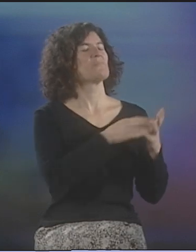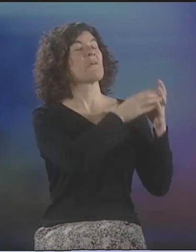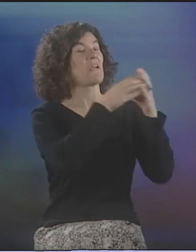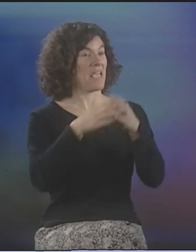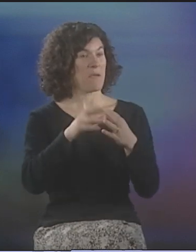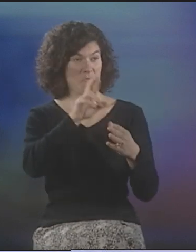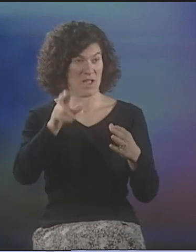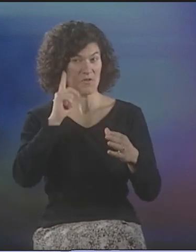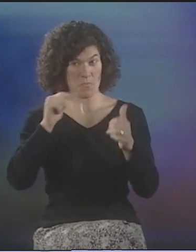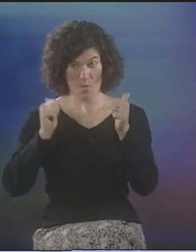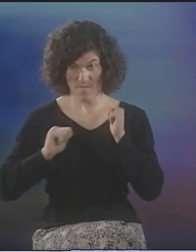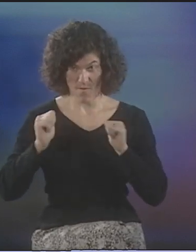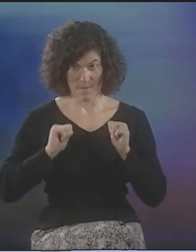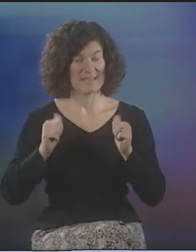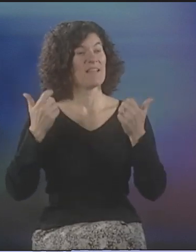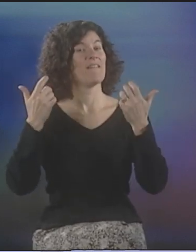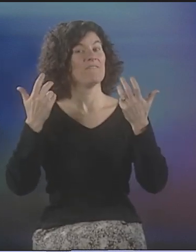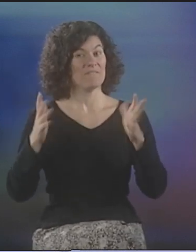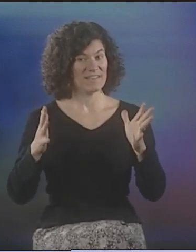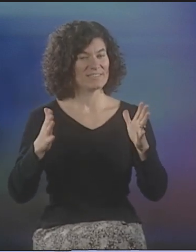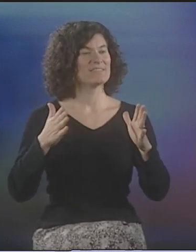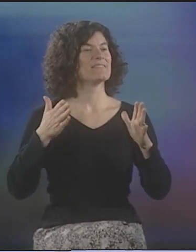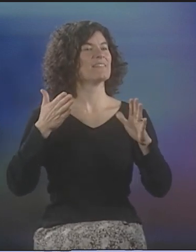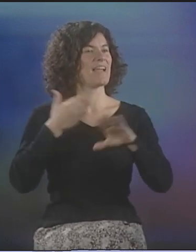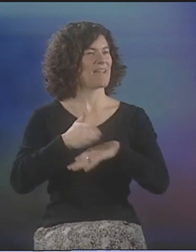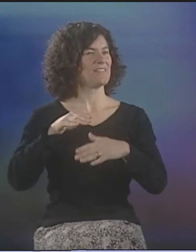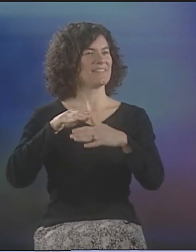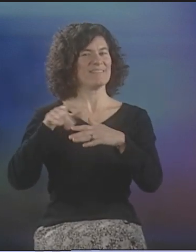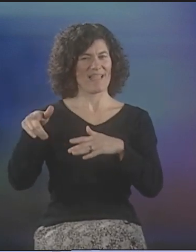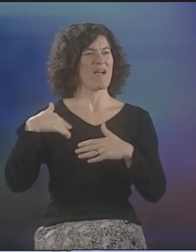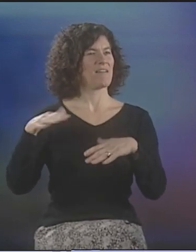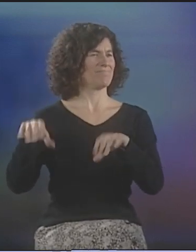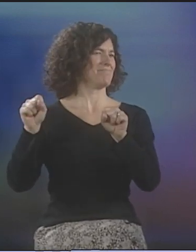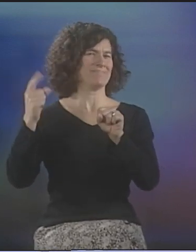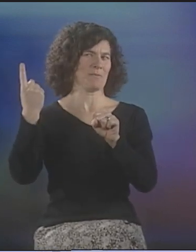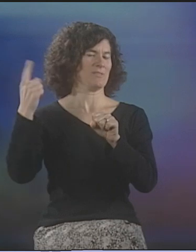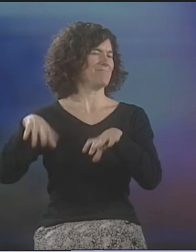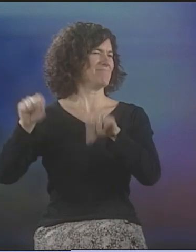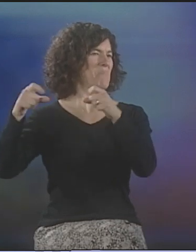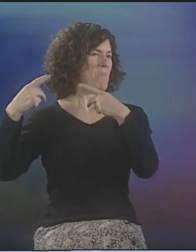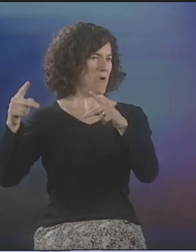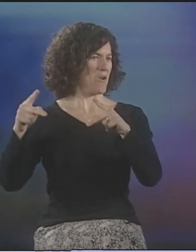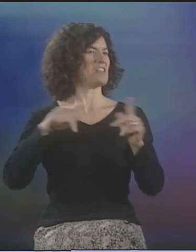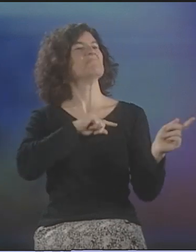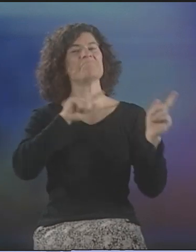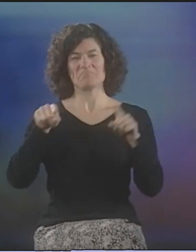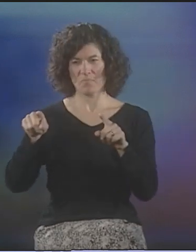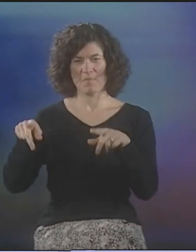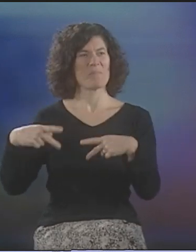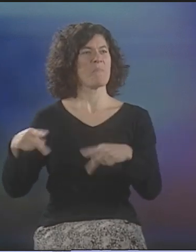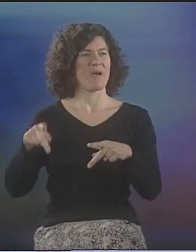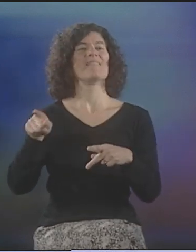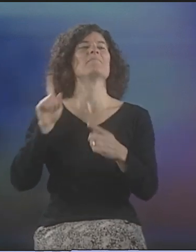SO, THAT TROUPE CAME TO GIVE A PERFORMANCE ON CAMPUS, AND WHEN THEY WERE DONE, AFTERWARDS, SOMEBODY HAD A PARTY SOMEPLACE, AND I WENT TO THAT PARTY,